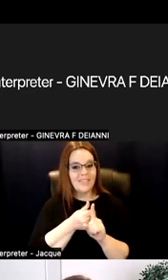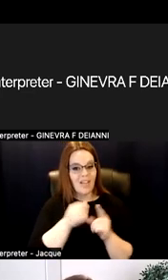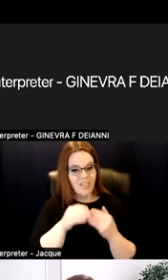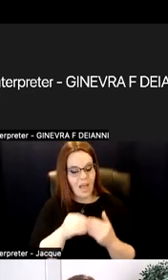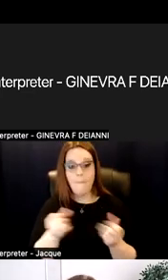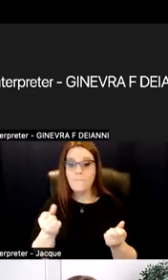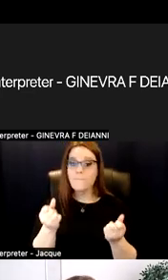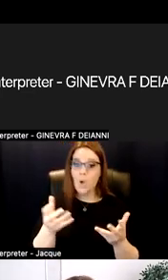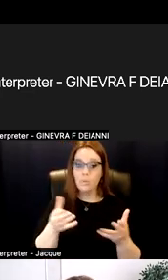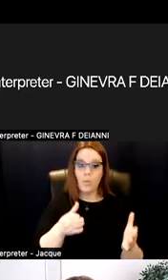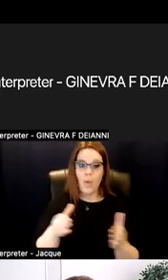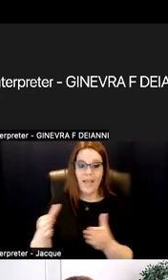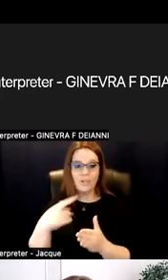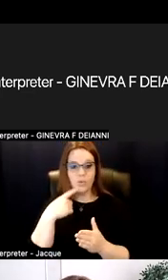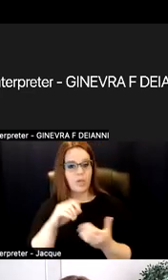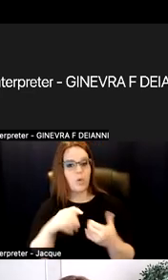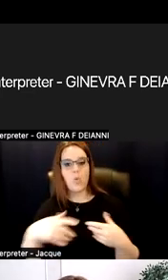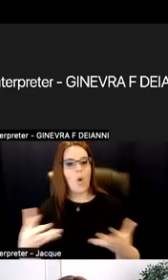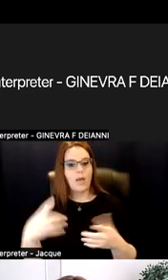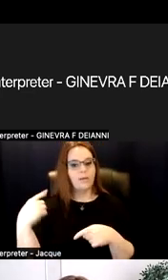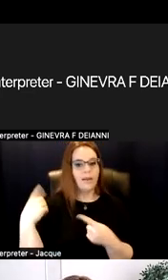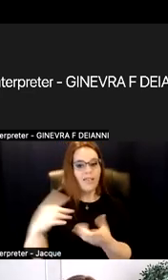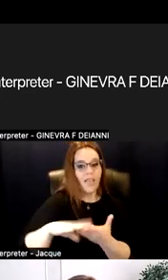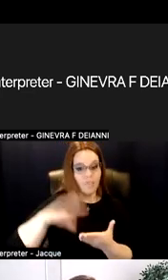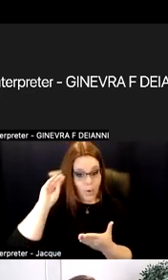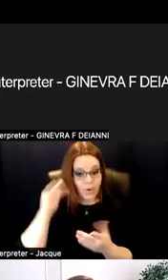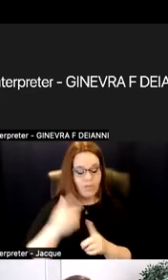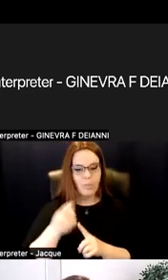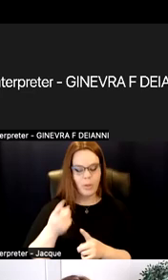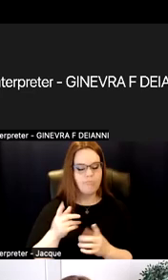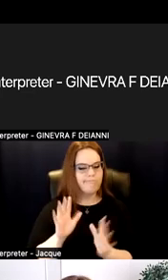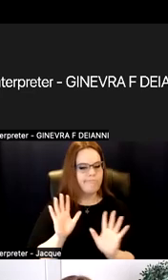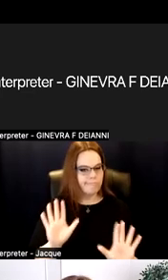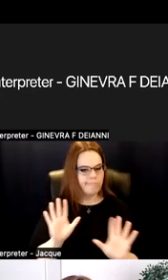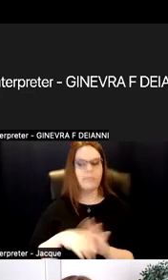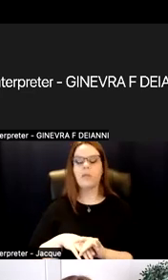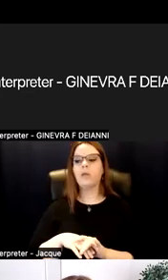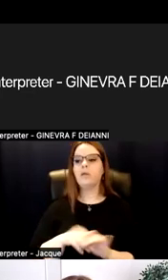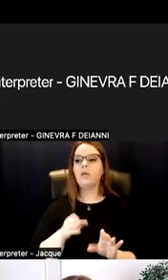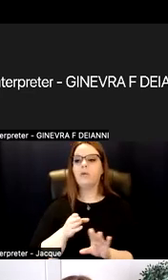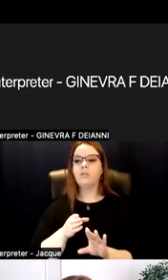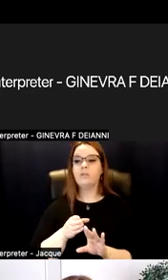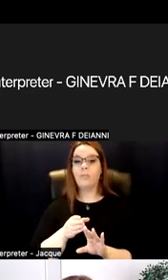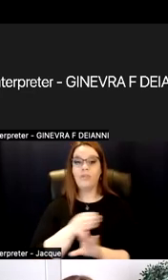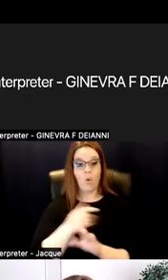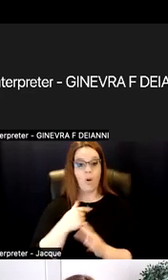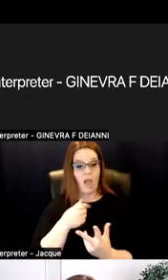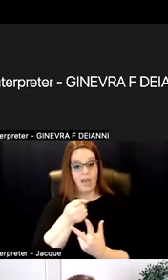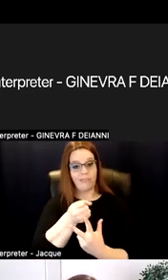they've learned, and so on. So before I unpack each one of those,